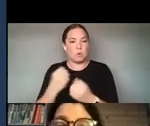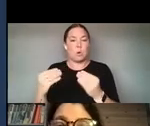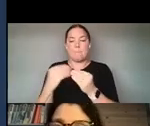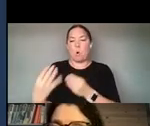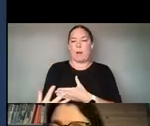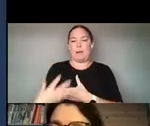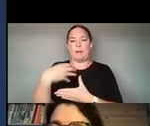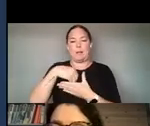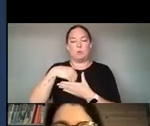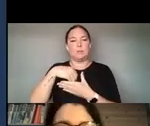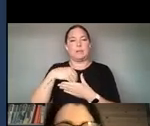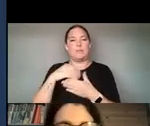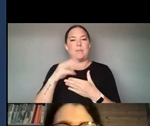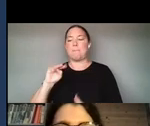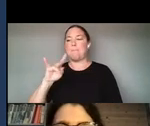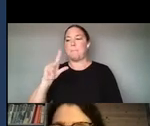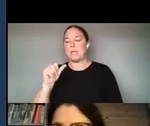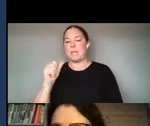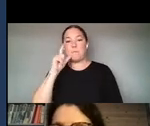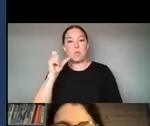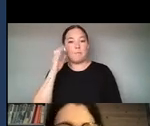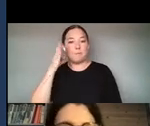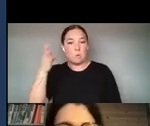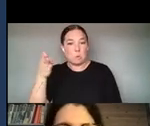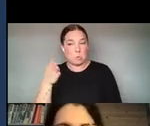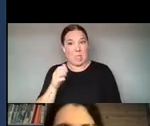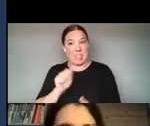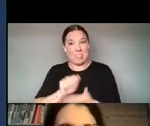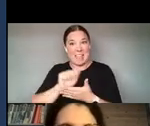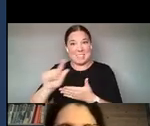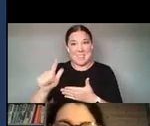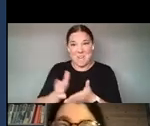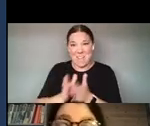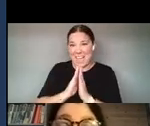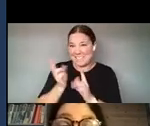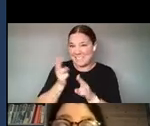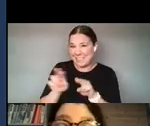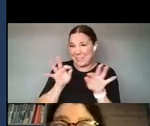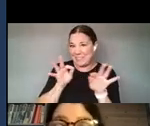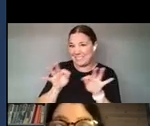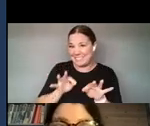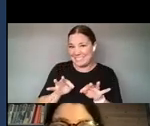THAT'S IT. THAT'S A SHORT, I WAS ASKED TO GIVE A SHORT DESCRIPTION. IF YOU HAVE ANY QUESTIONS